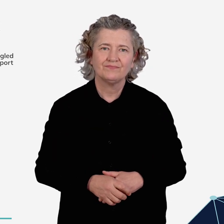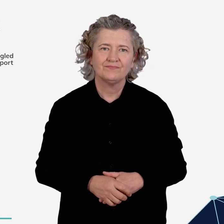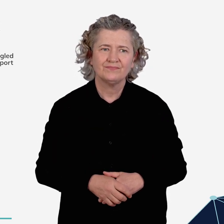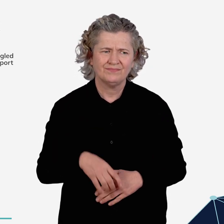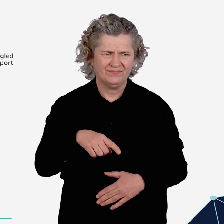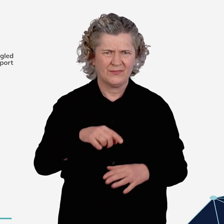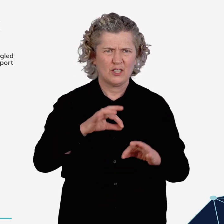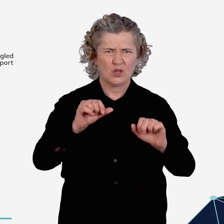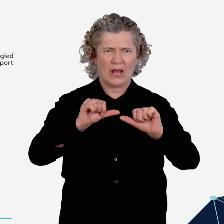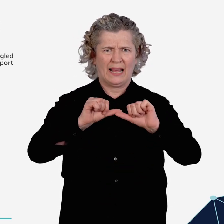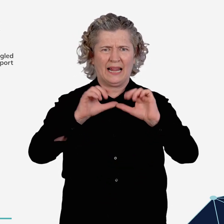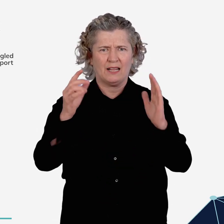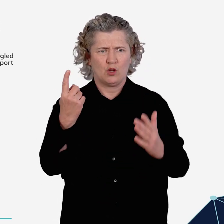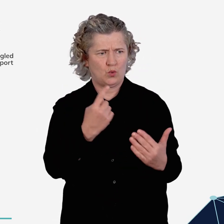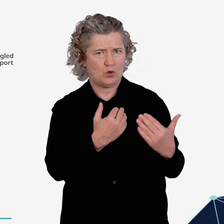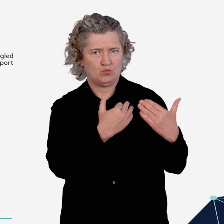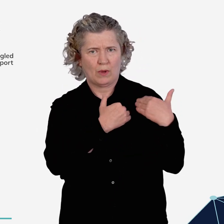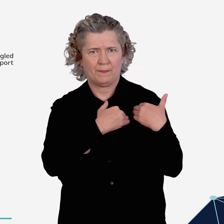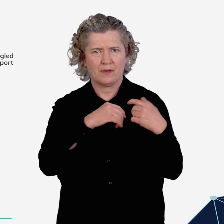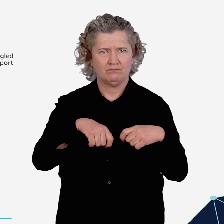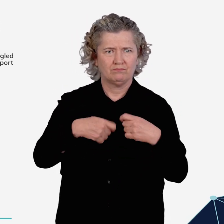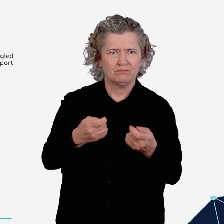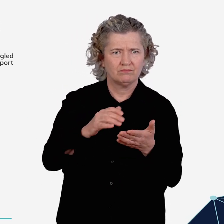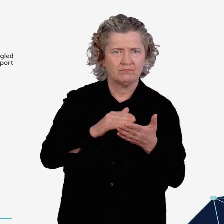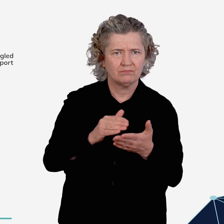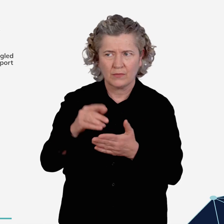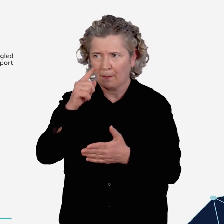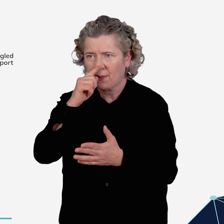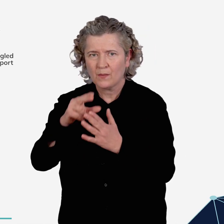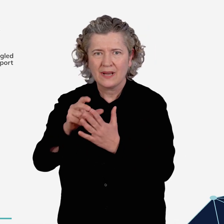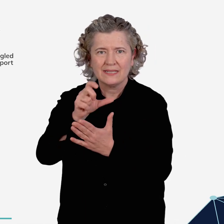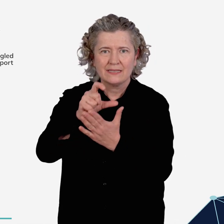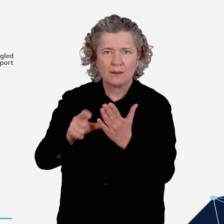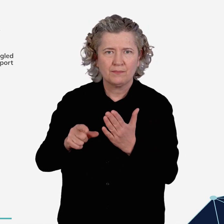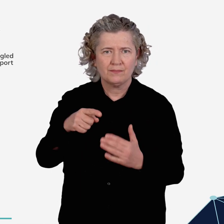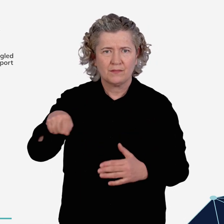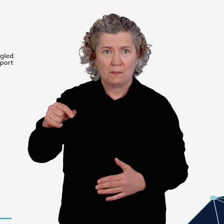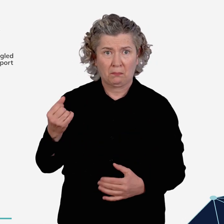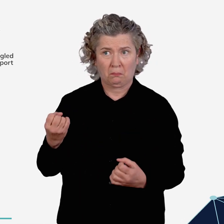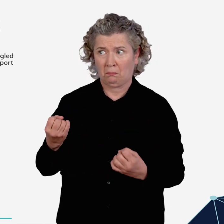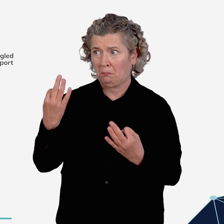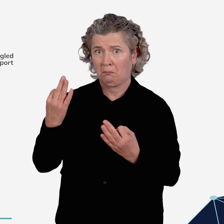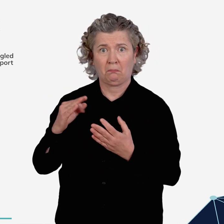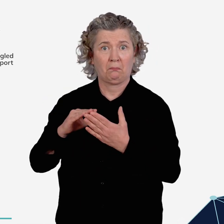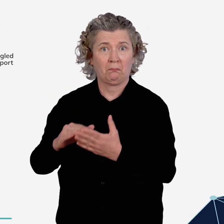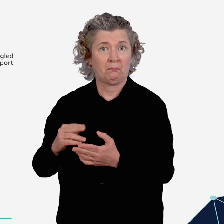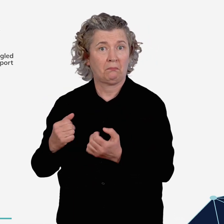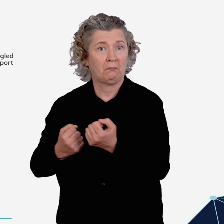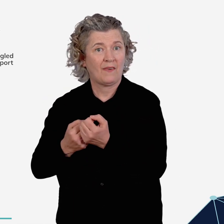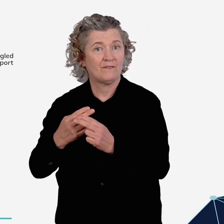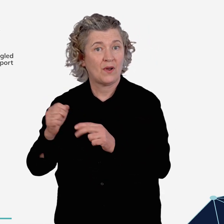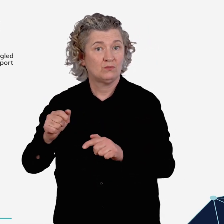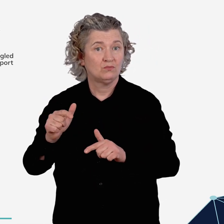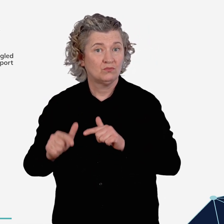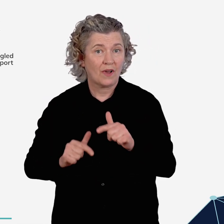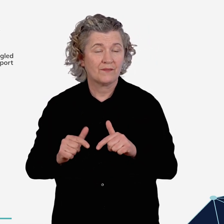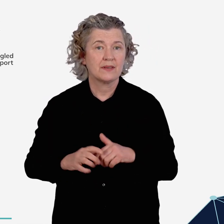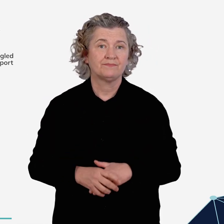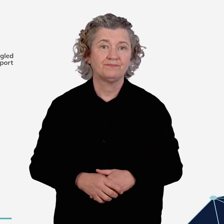Where it is unclear who is responsible for providing assistance, passengers living with disability may not receive support to undertake a journey.